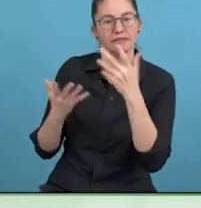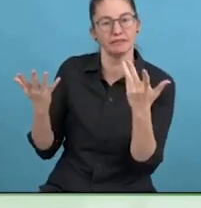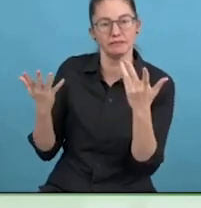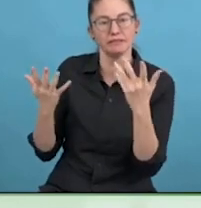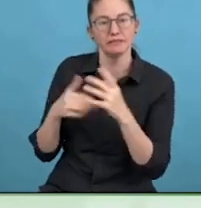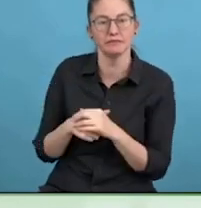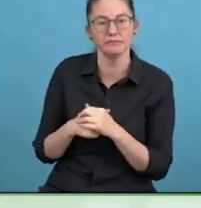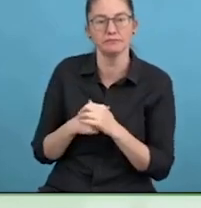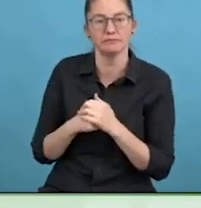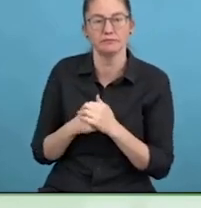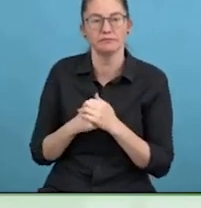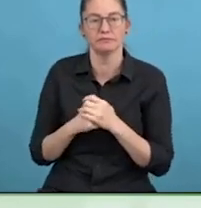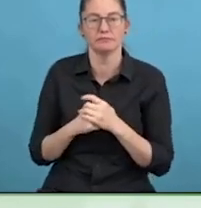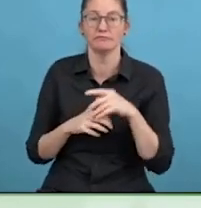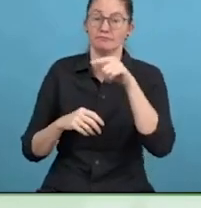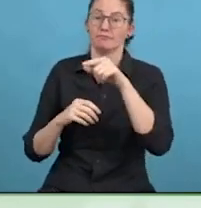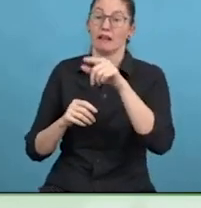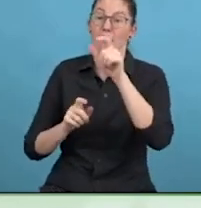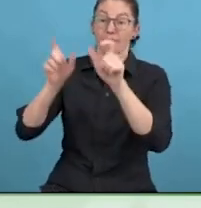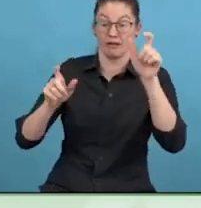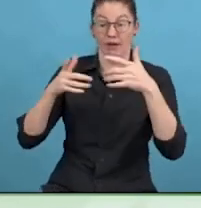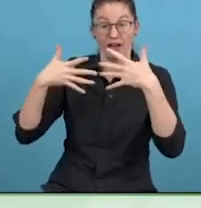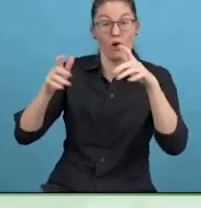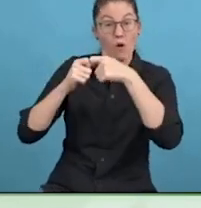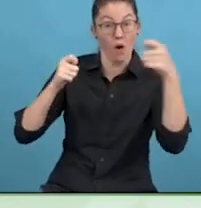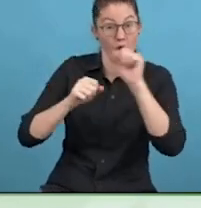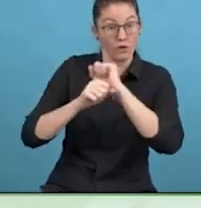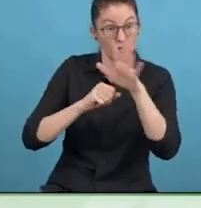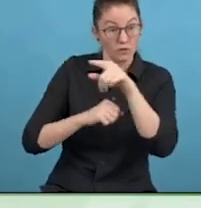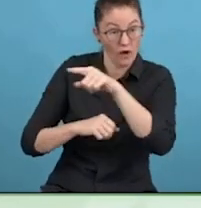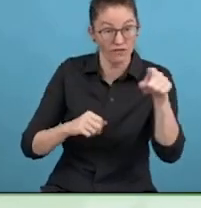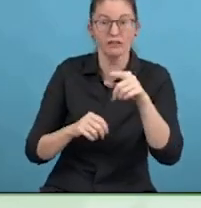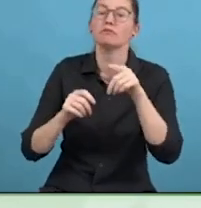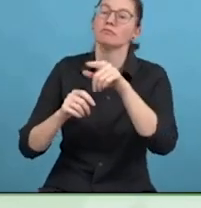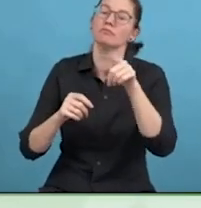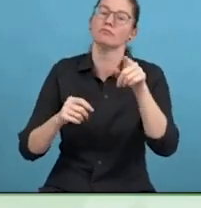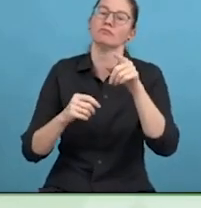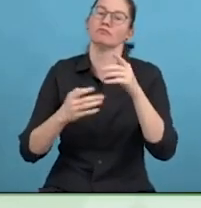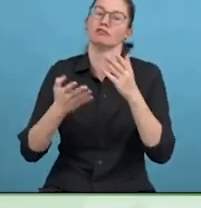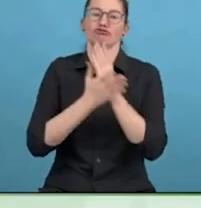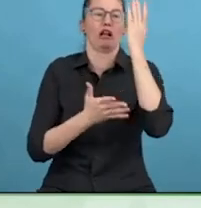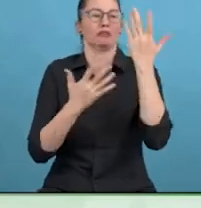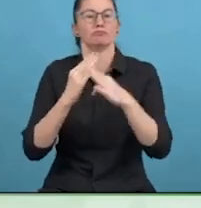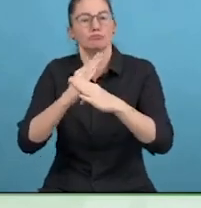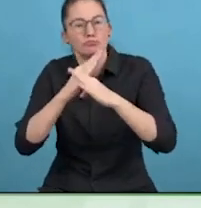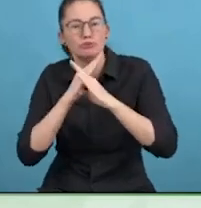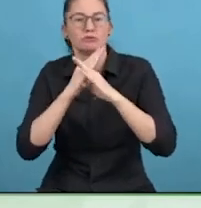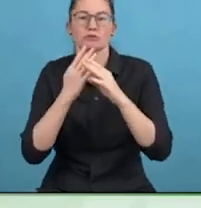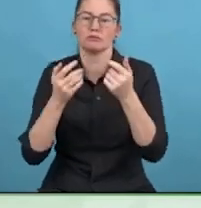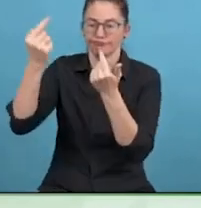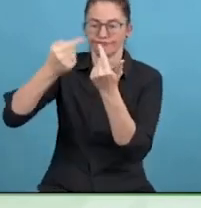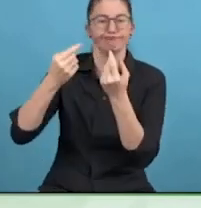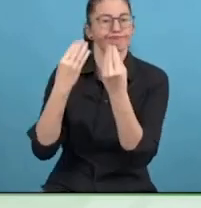I acknowledge people experiencing all these different symptoms. A lot of them go unnoticed.